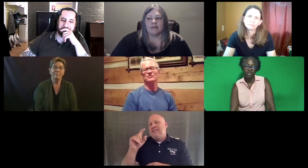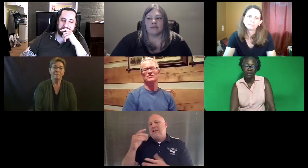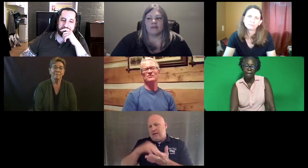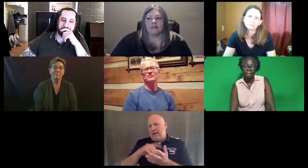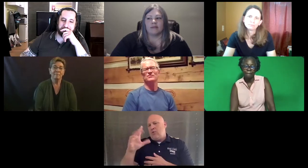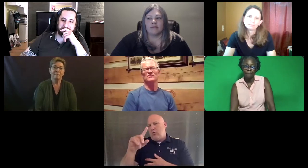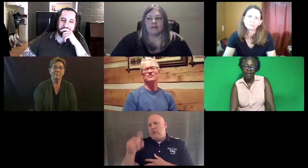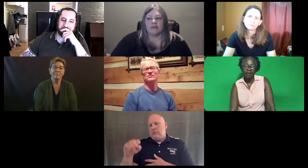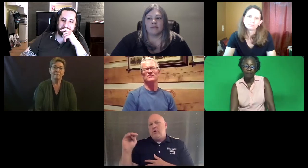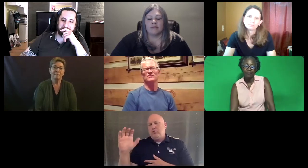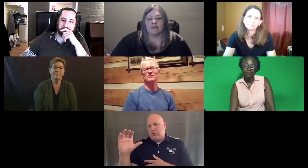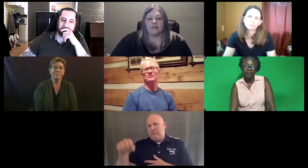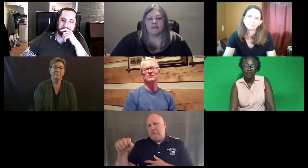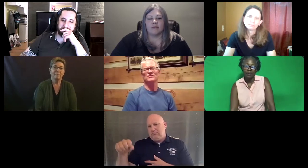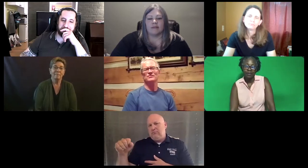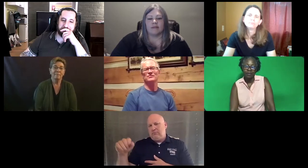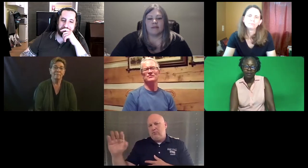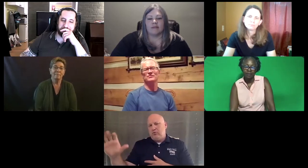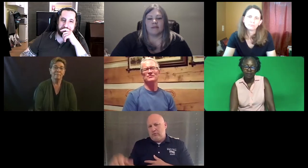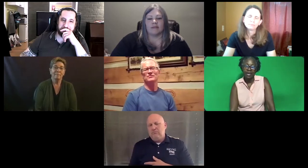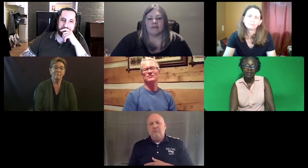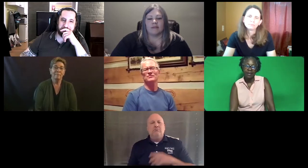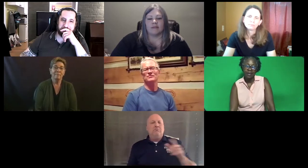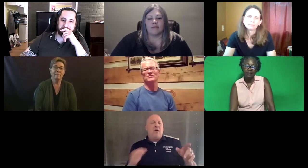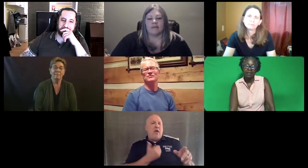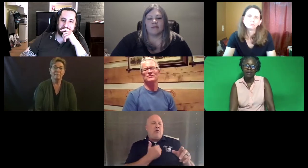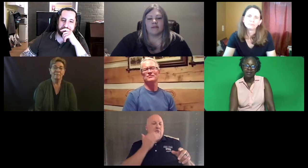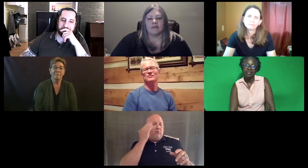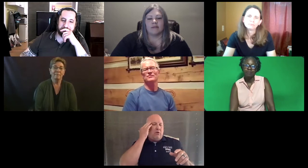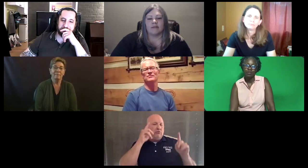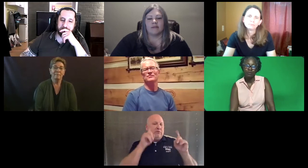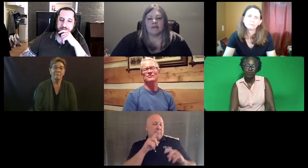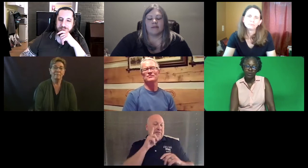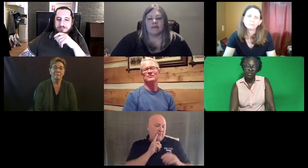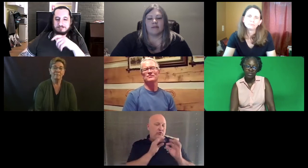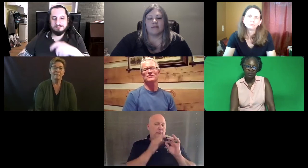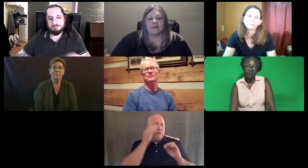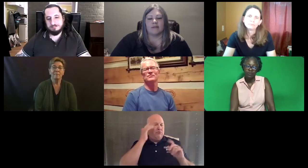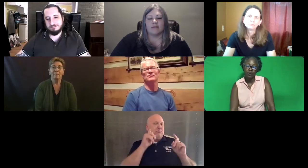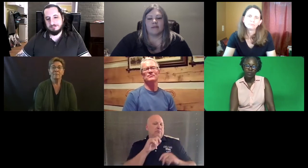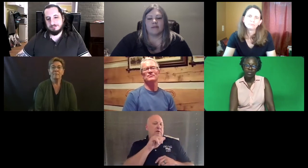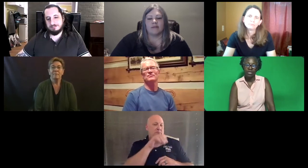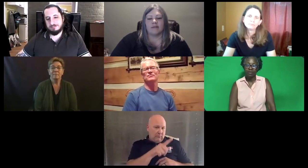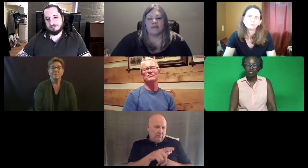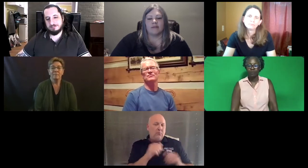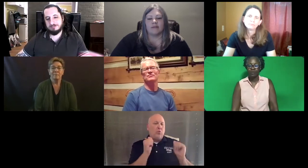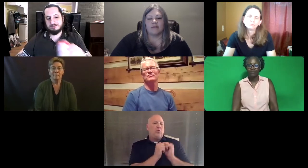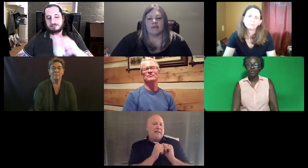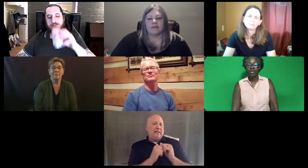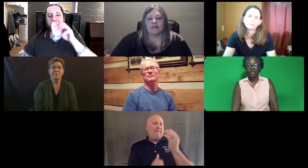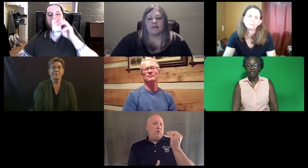And again, it is multiple choice for the hearing interpreters.